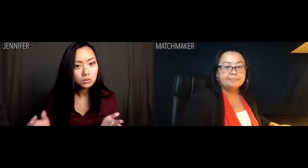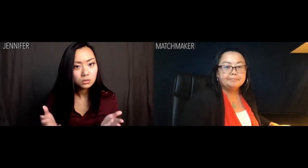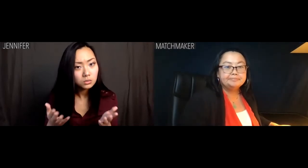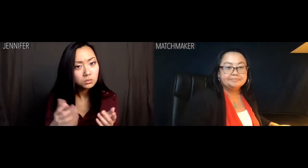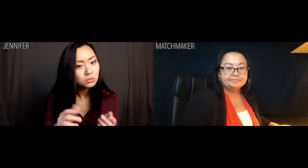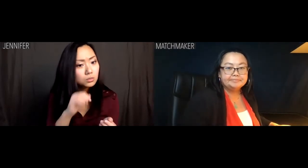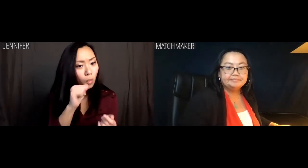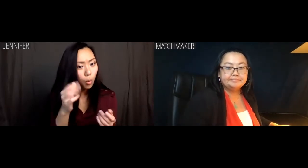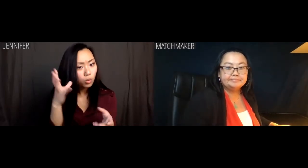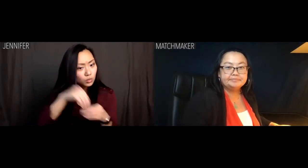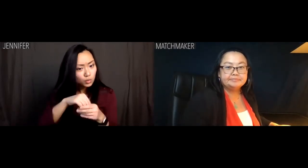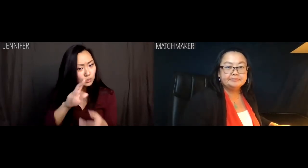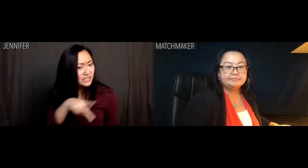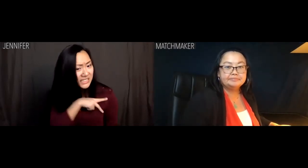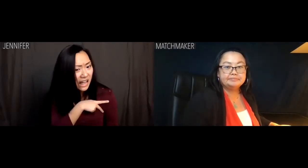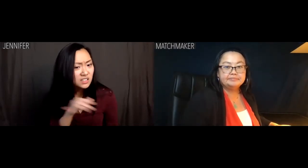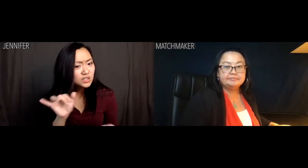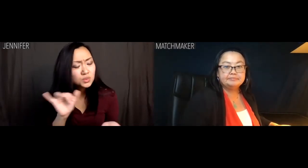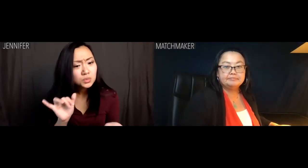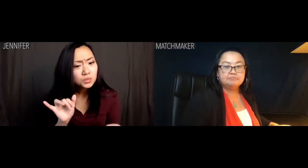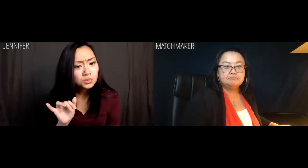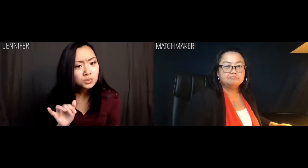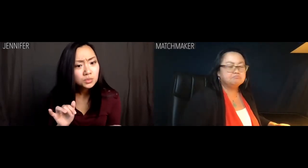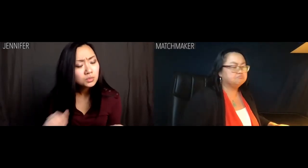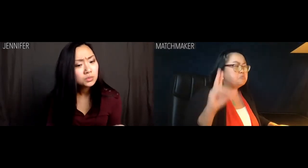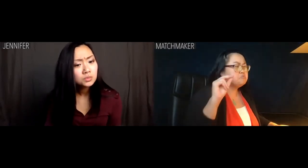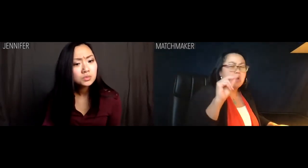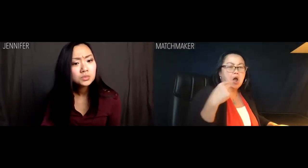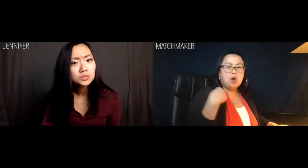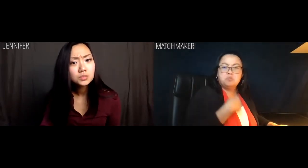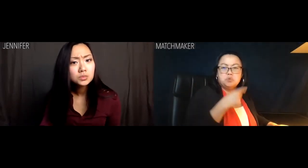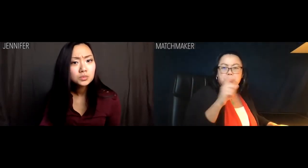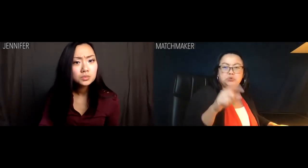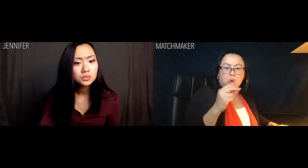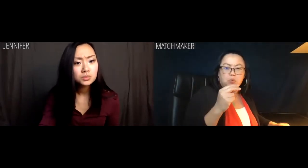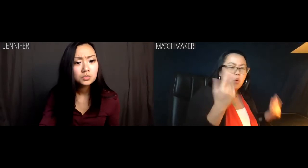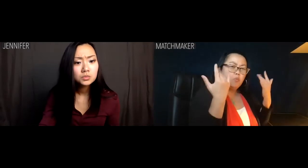Jennifer: Don't you consider personality factors? Matchmaker: No, we do not hold.